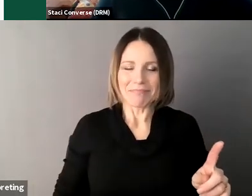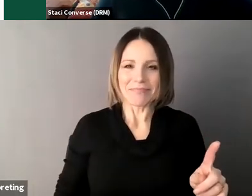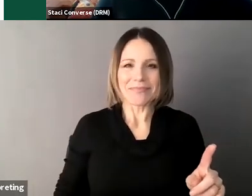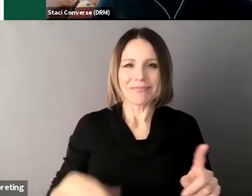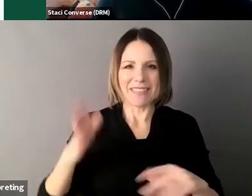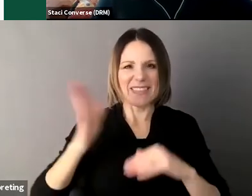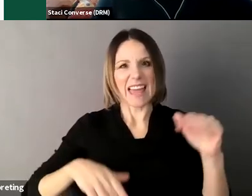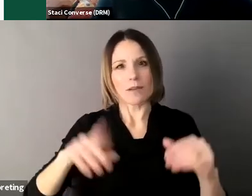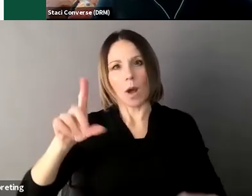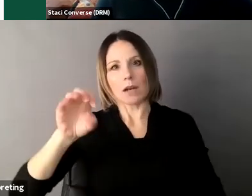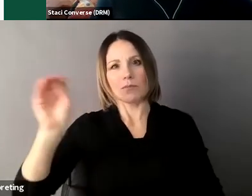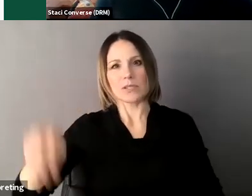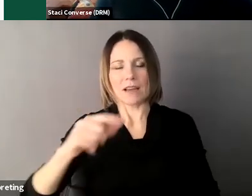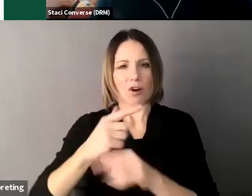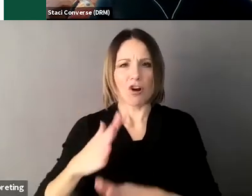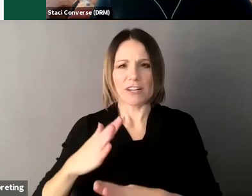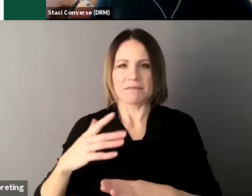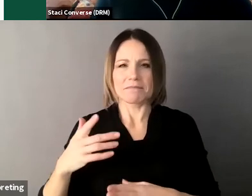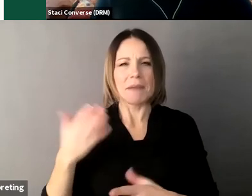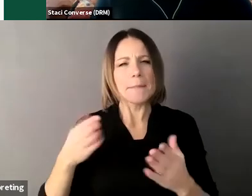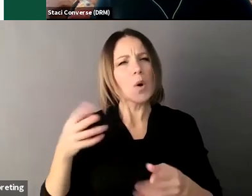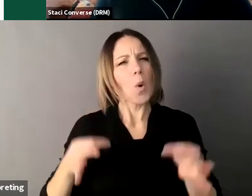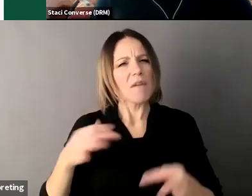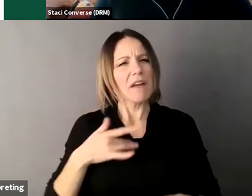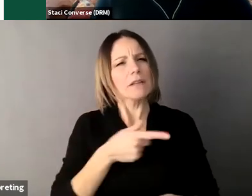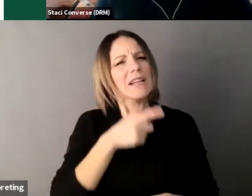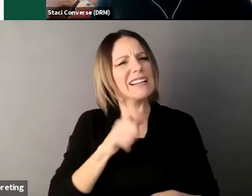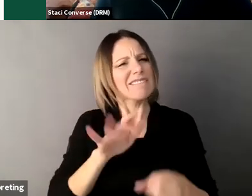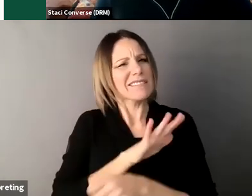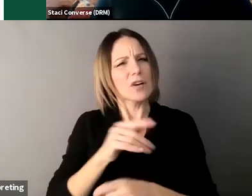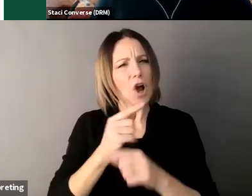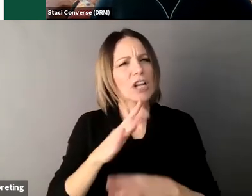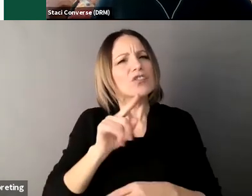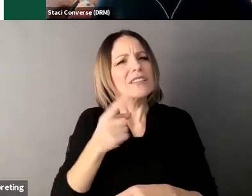they may find that that it's appropriate for just a limited set of transactions